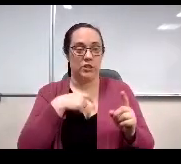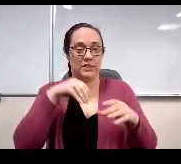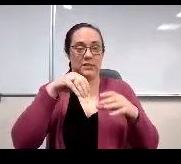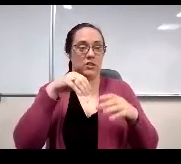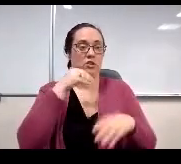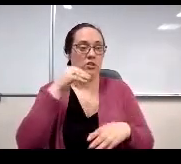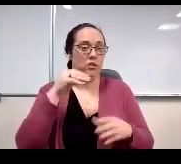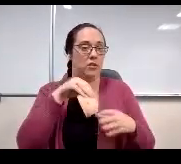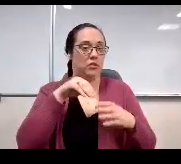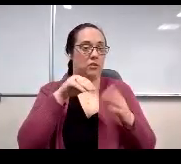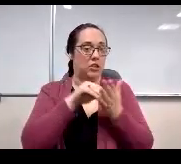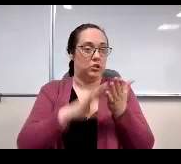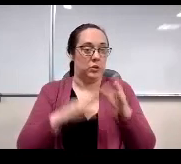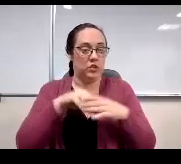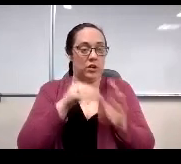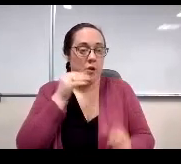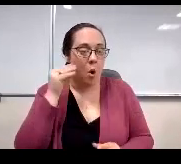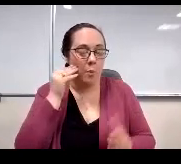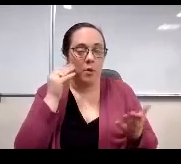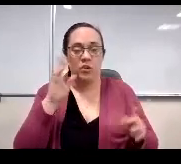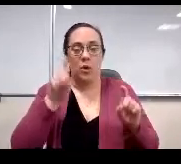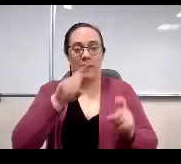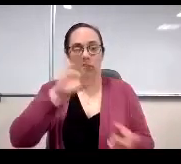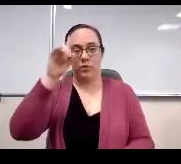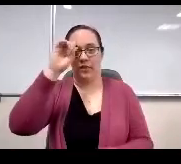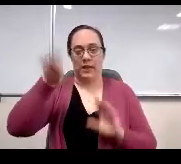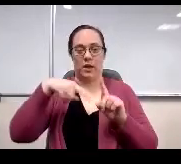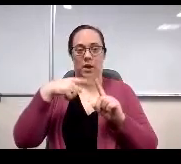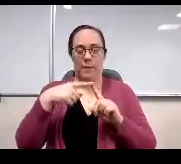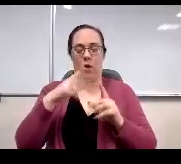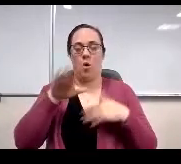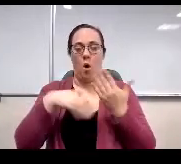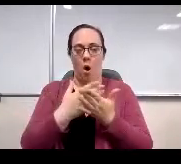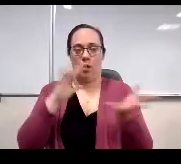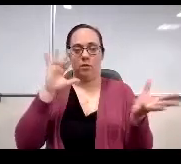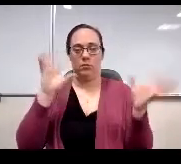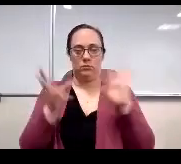you have to think about when we look at the data and the changes this year. Next day please.